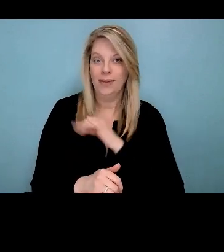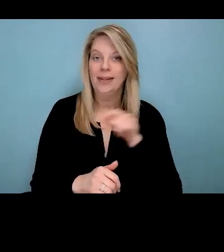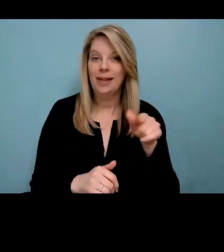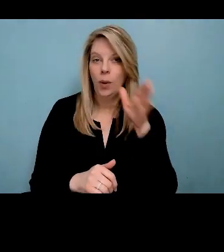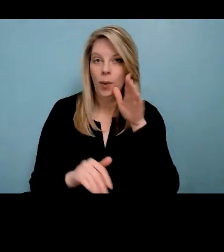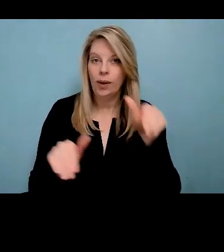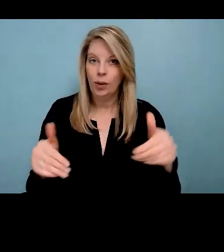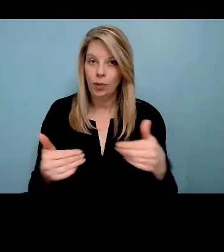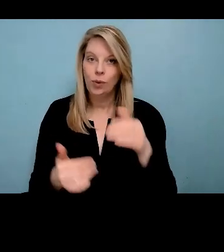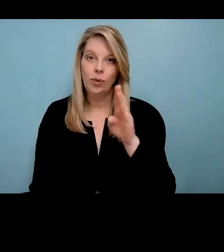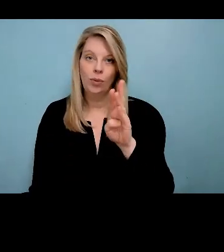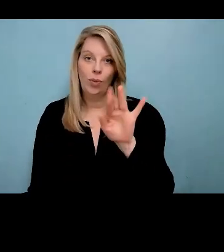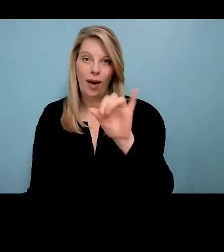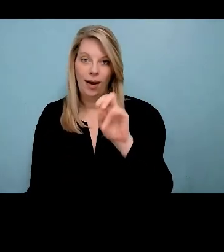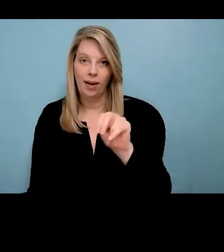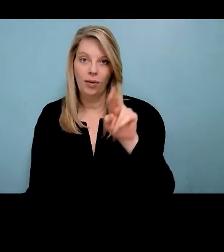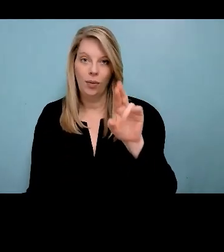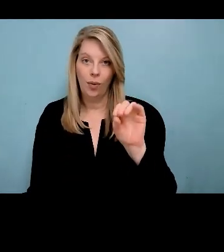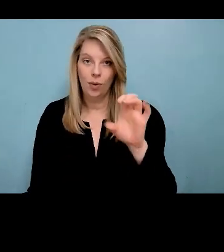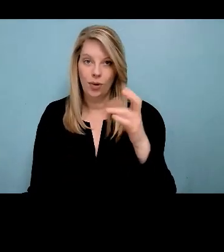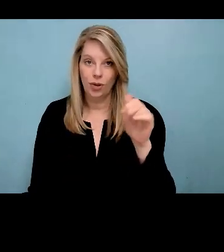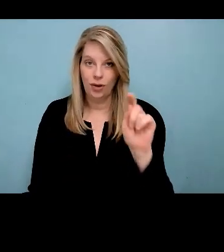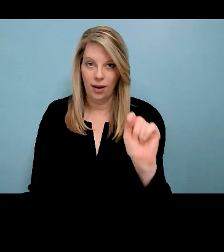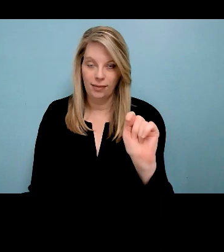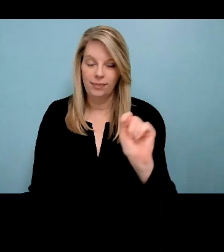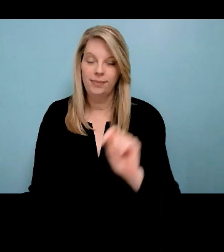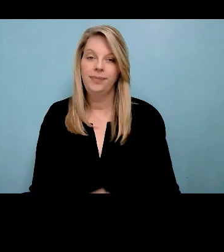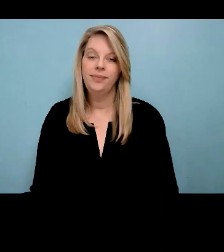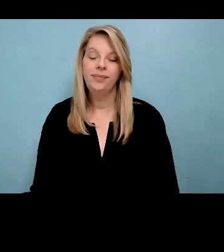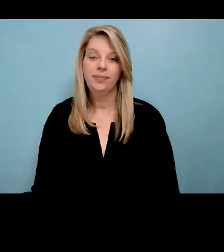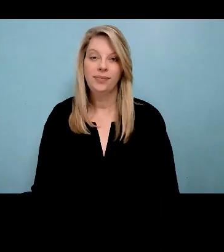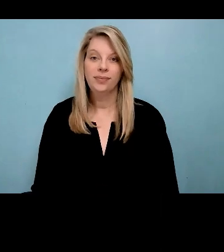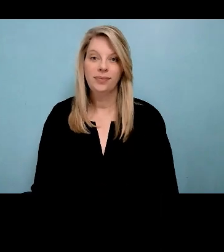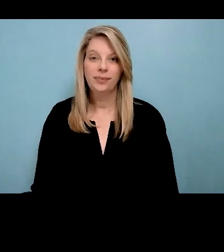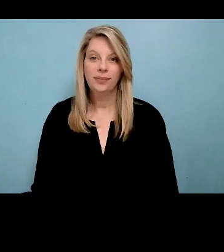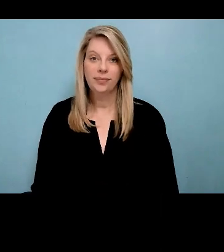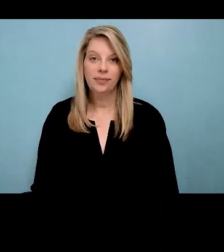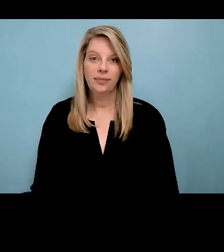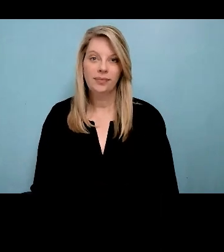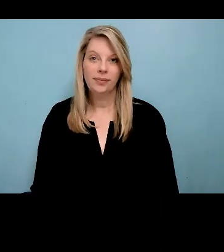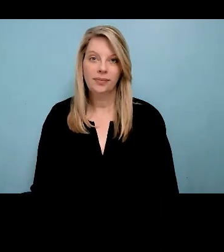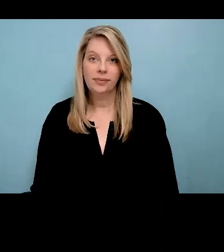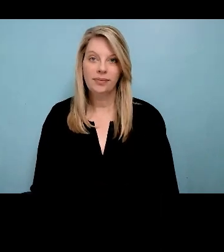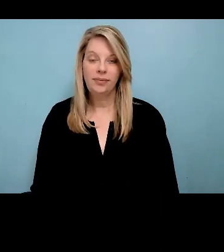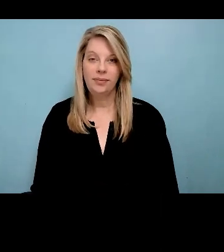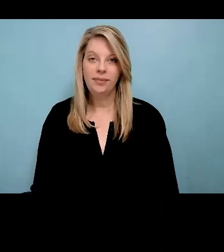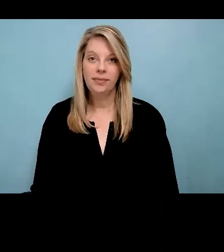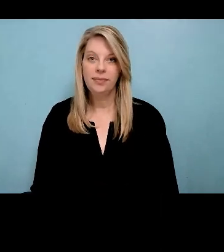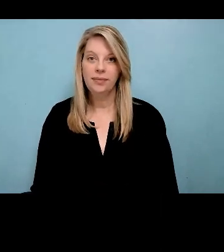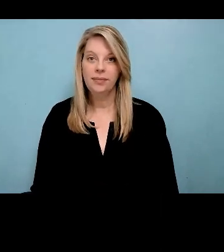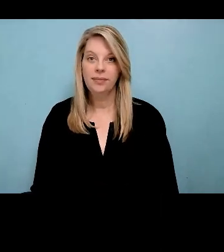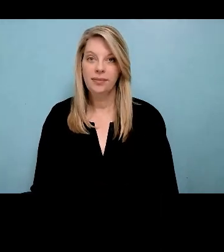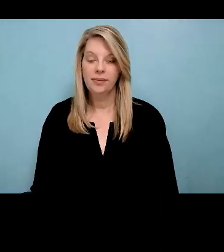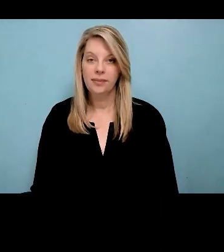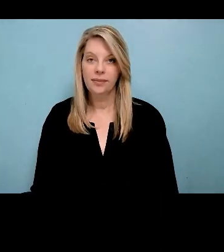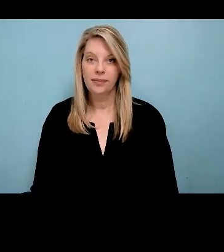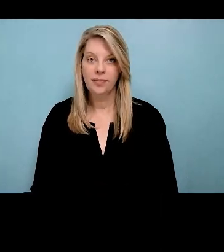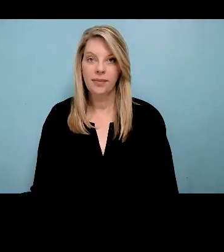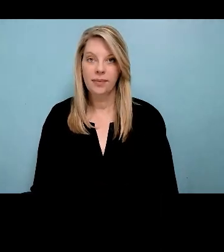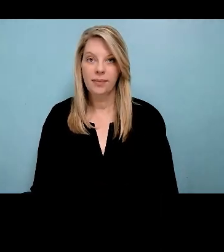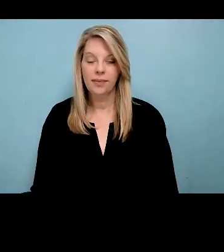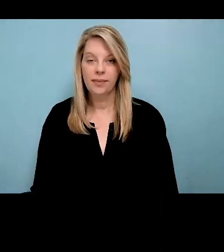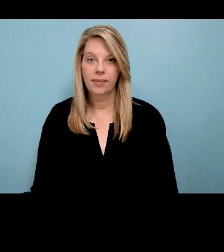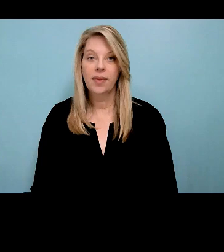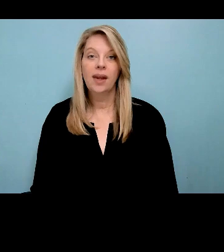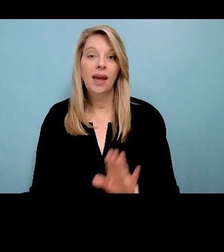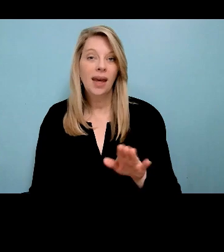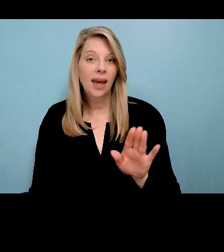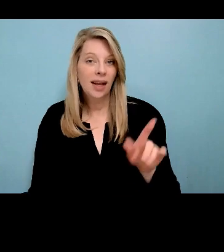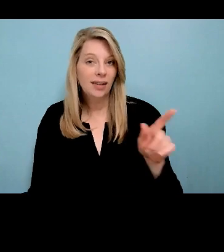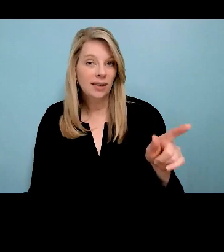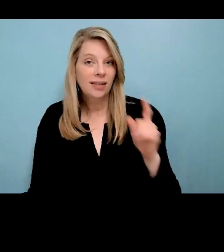Reese Malone to provide greetings and an introduction to Shauna and her or her keynote today.